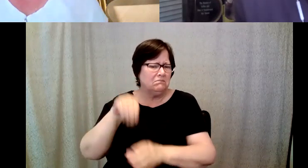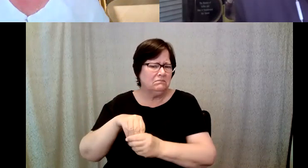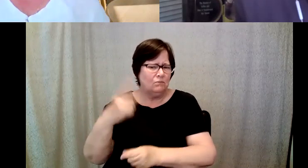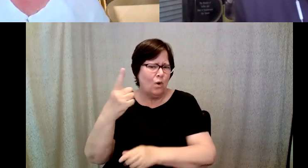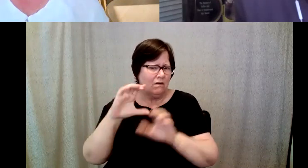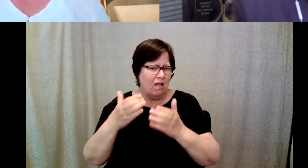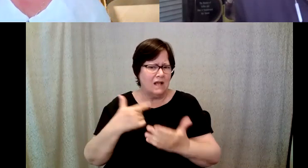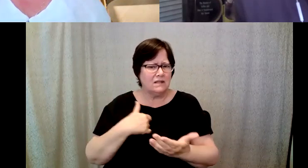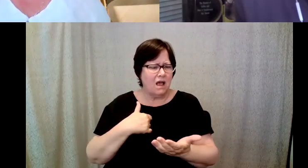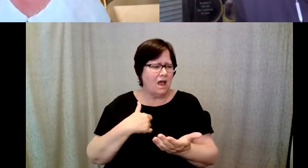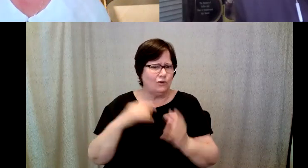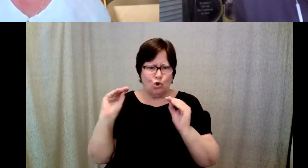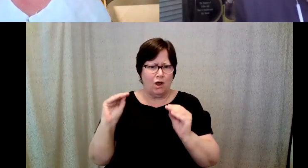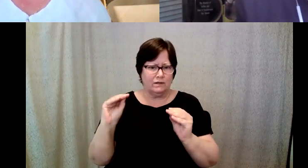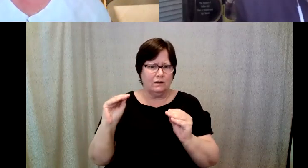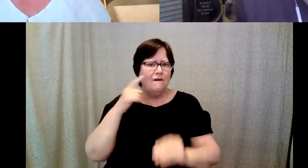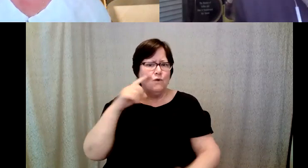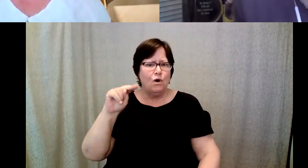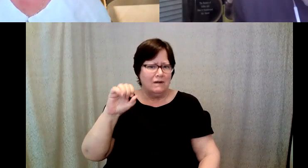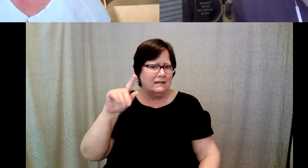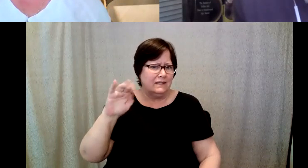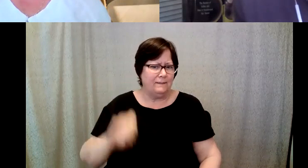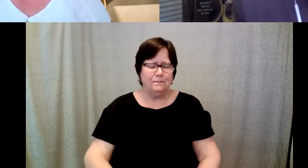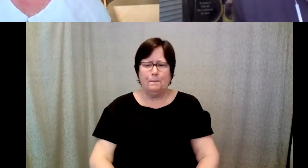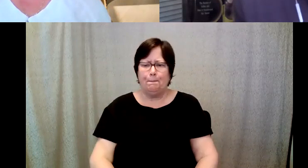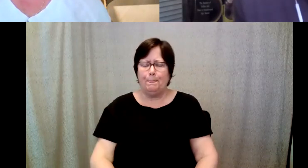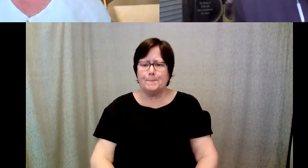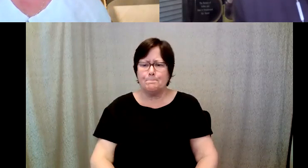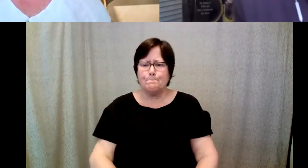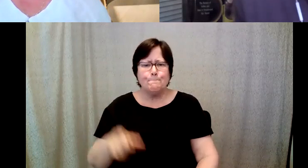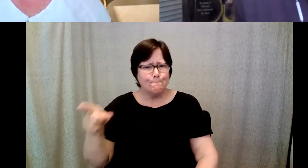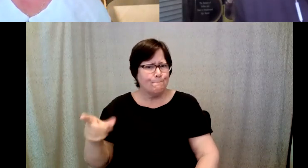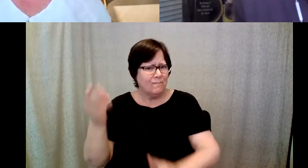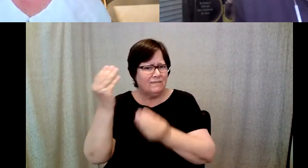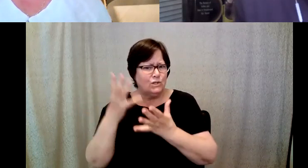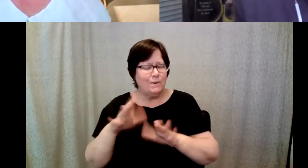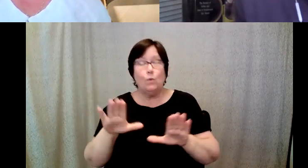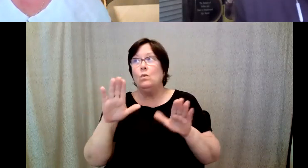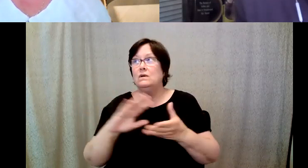D. Major Cohen: taught for Nestle's and they shared with me a wonderful story about having